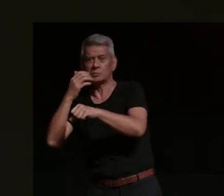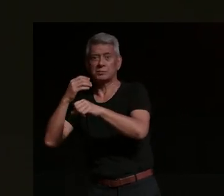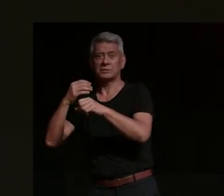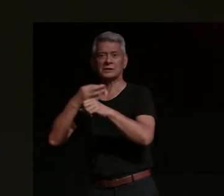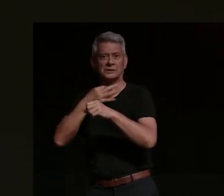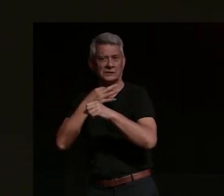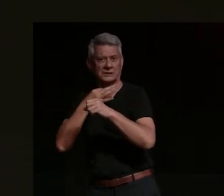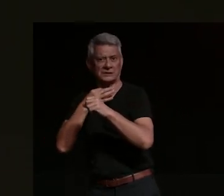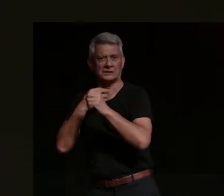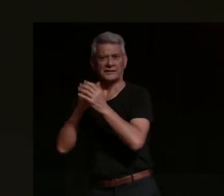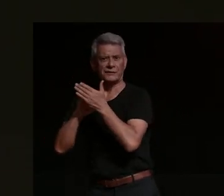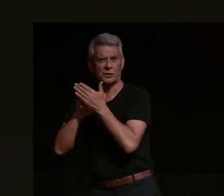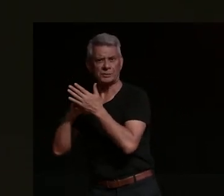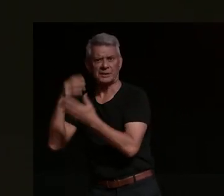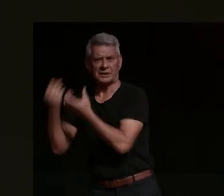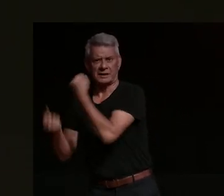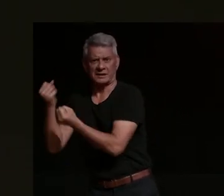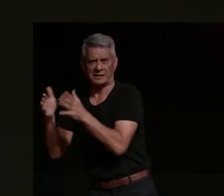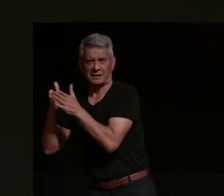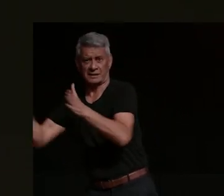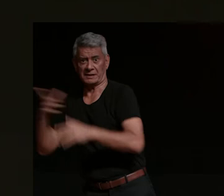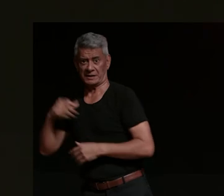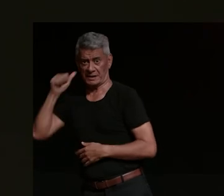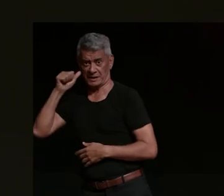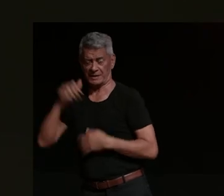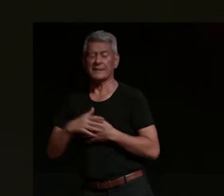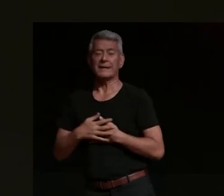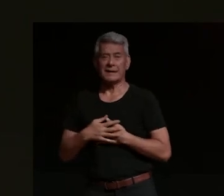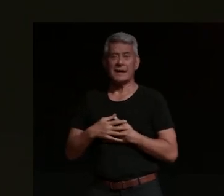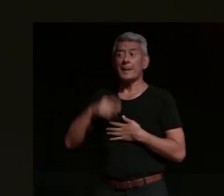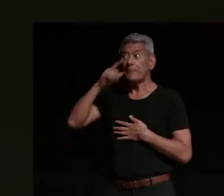that i know and i ride with can relate to that it brings you together because there's a shared